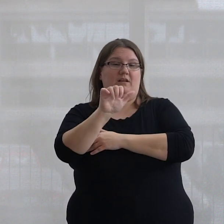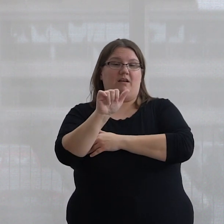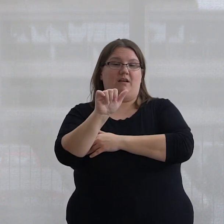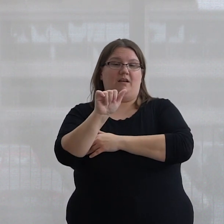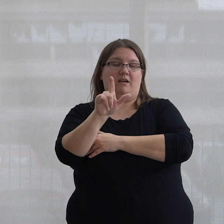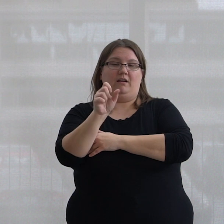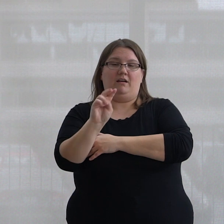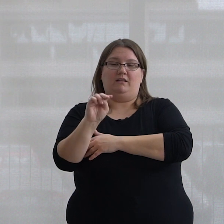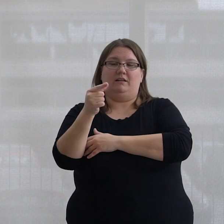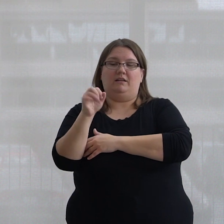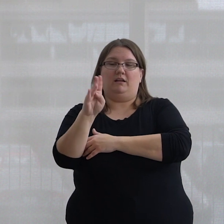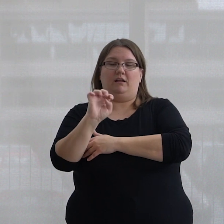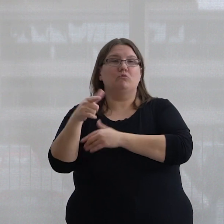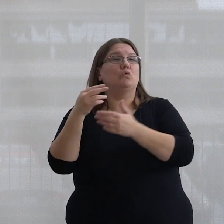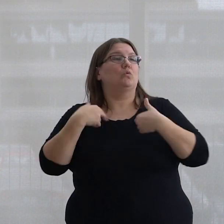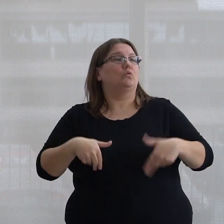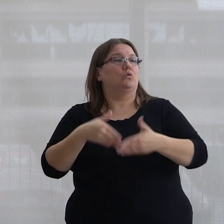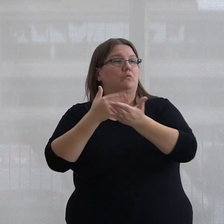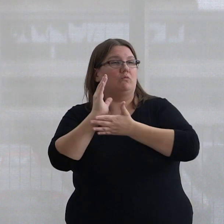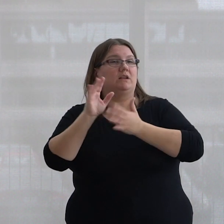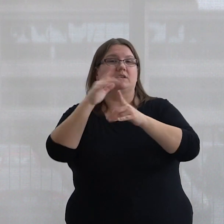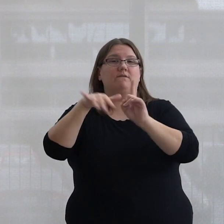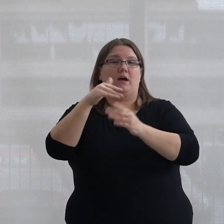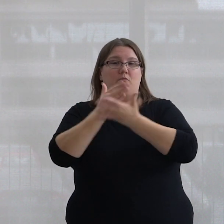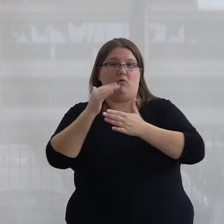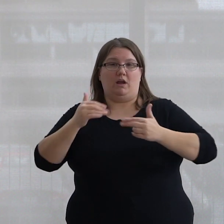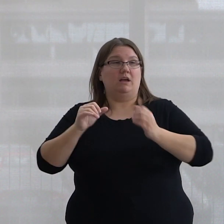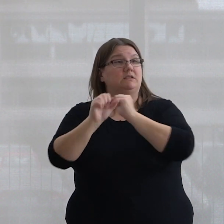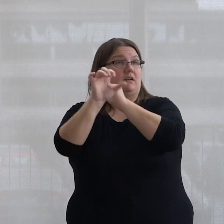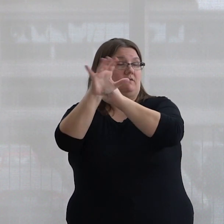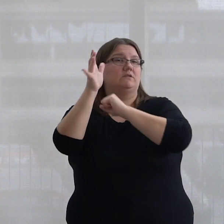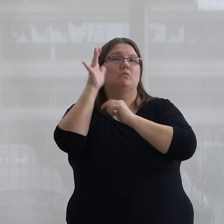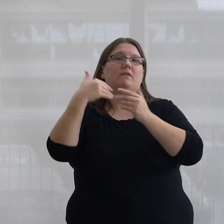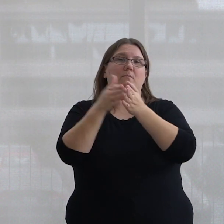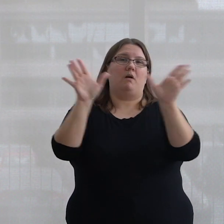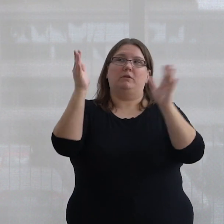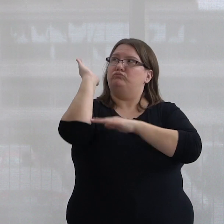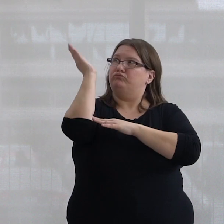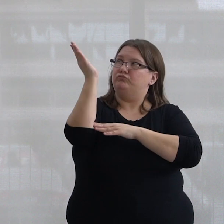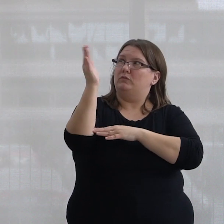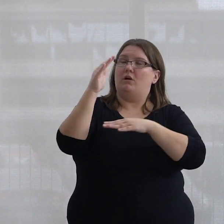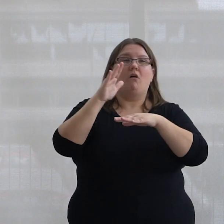Kanien'kehá:ka human rights and environmental rights activist, will be providing a public lecture on the ongoing land